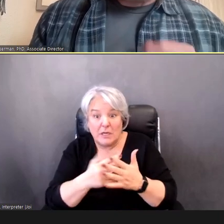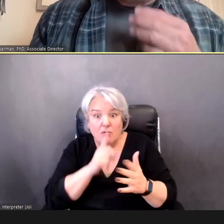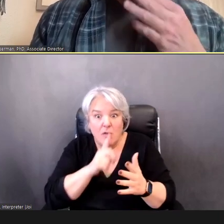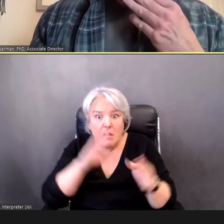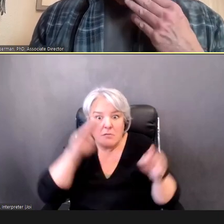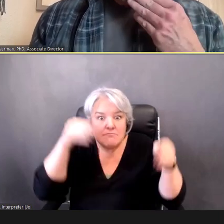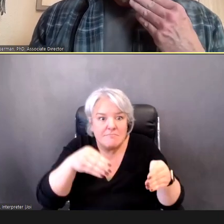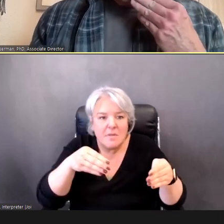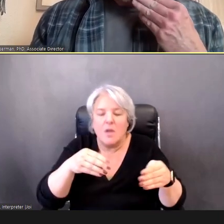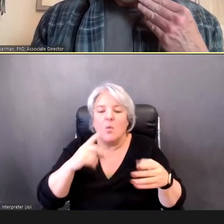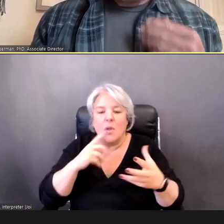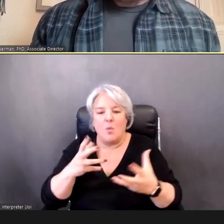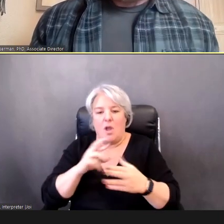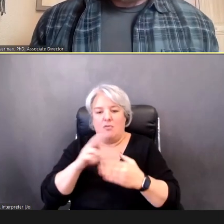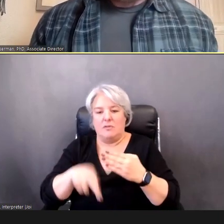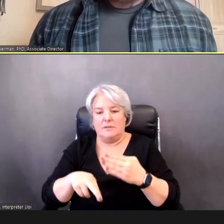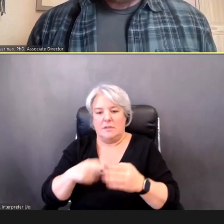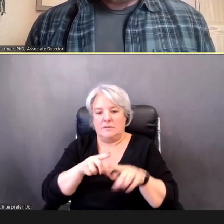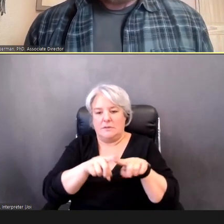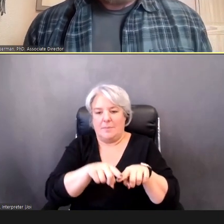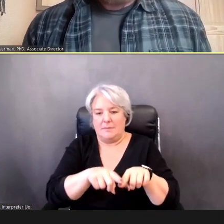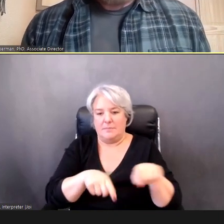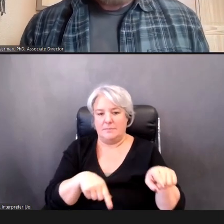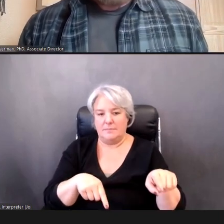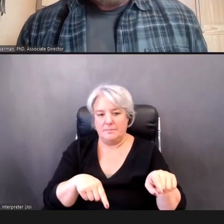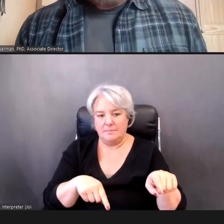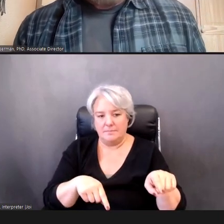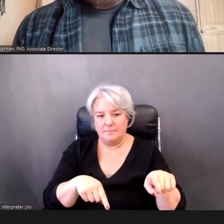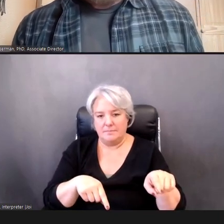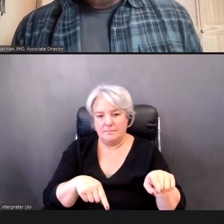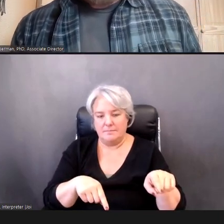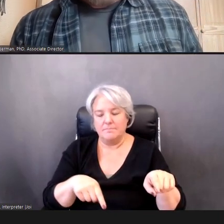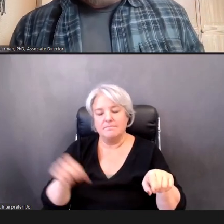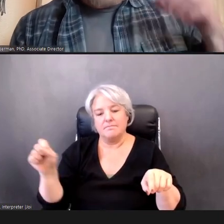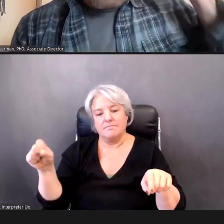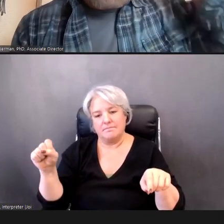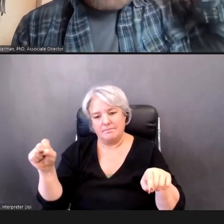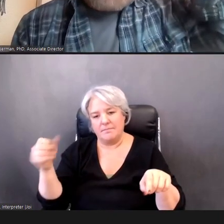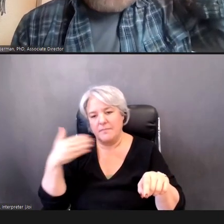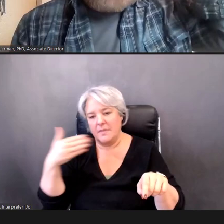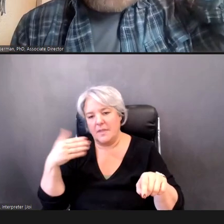Dr. Terry Foust, AuD, CCC-A/SLP: Yeah, thank you, William and maybe just to summarize on the teaching